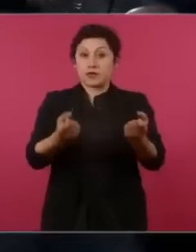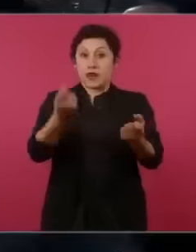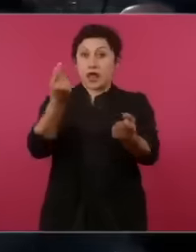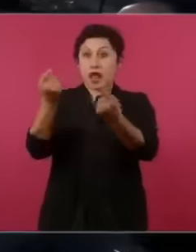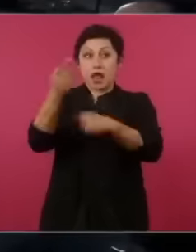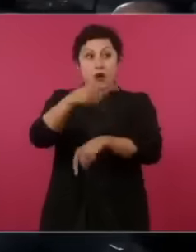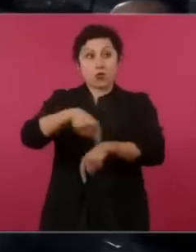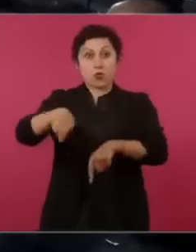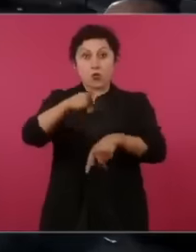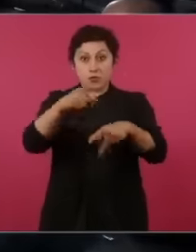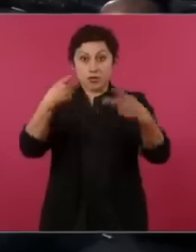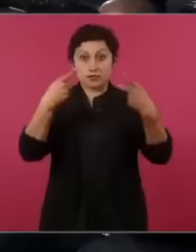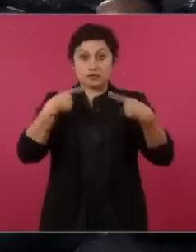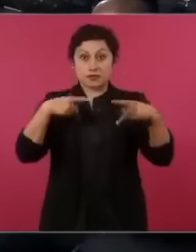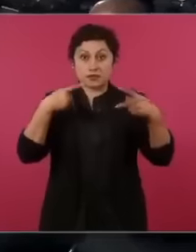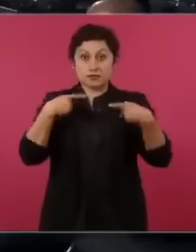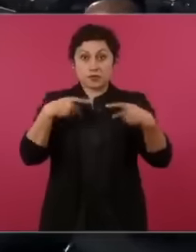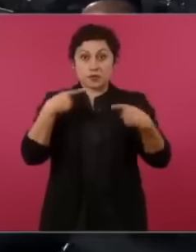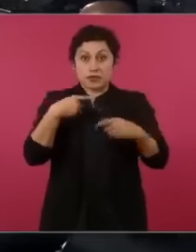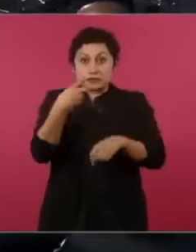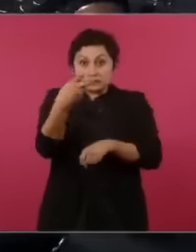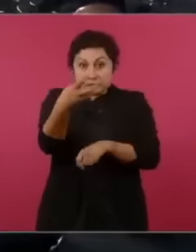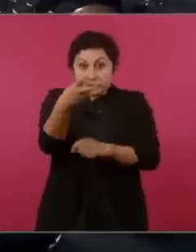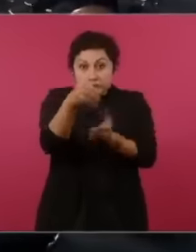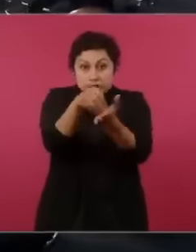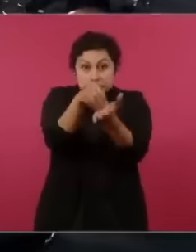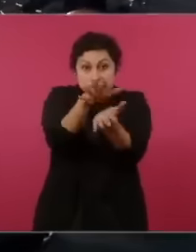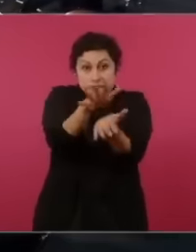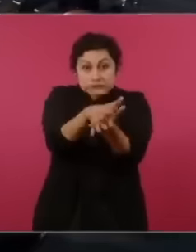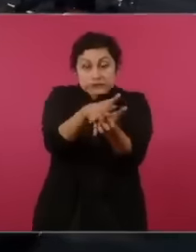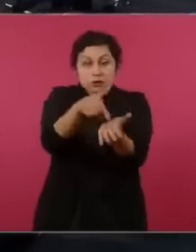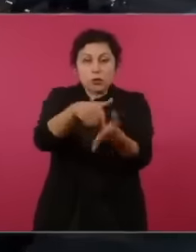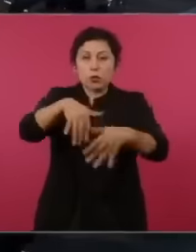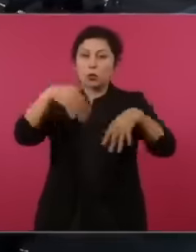very valuable to